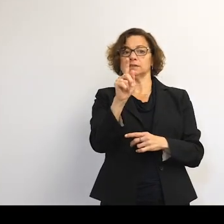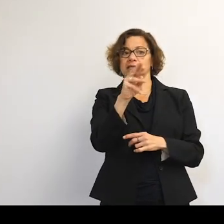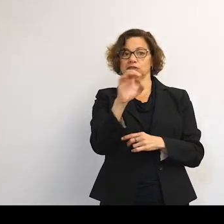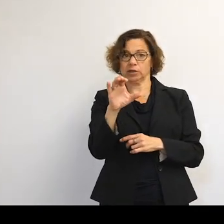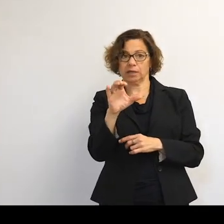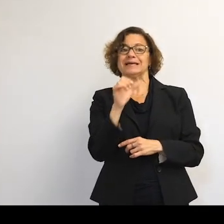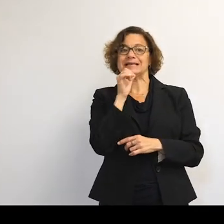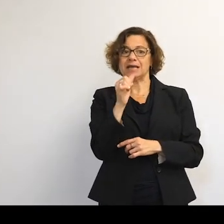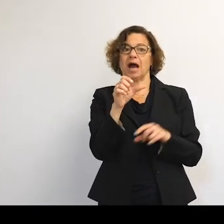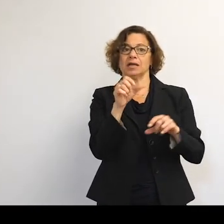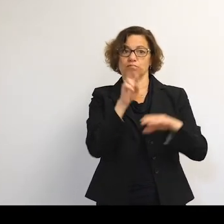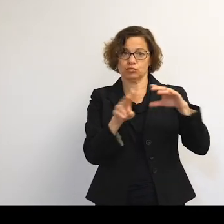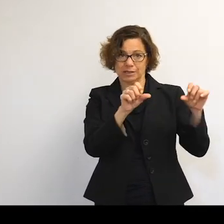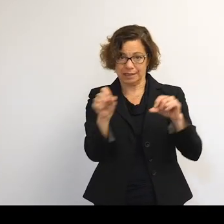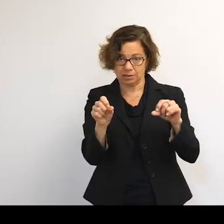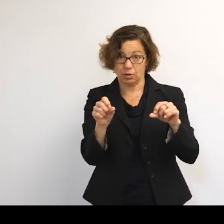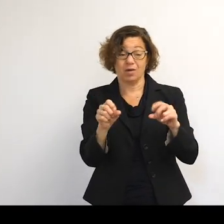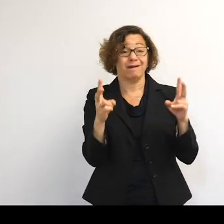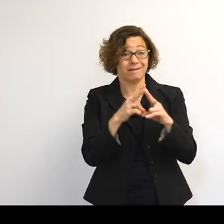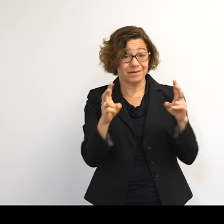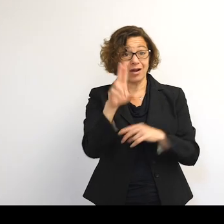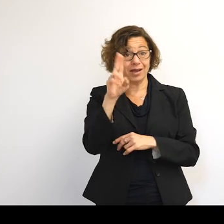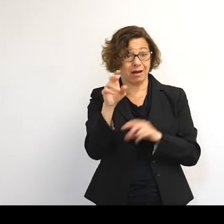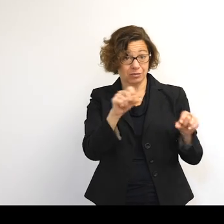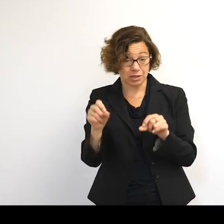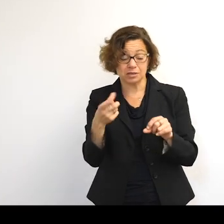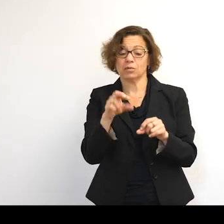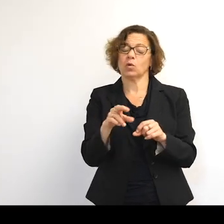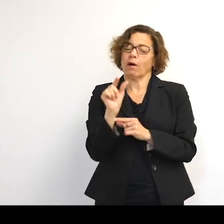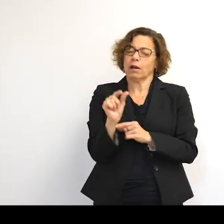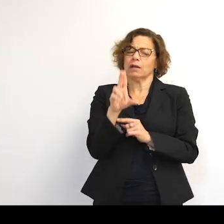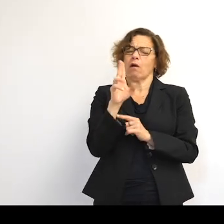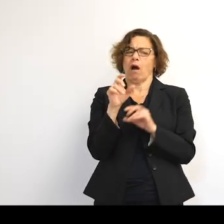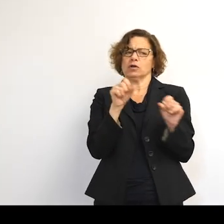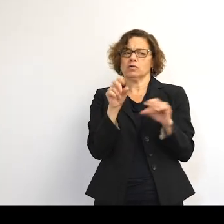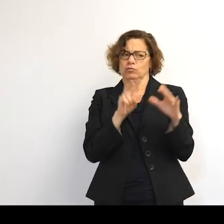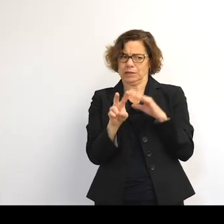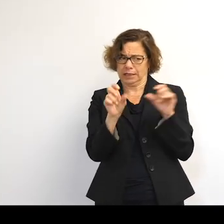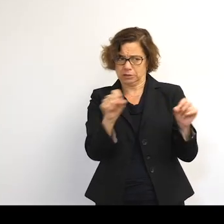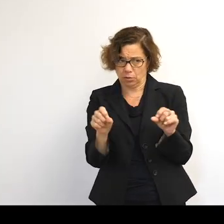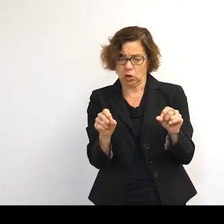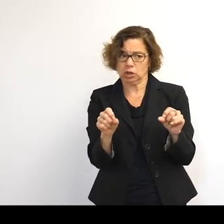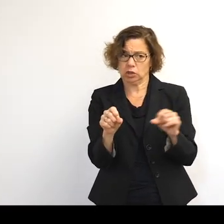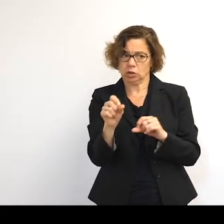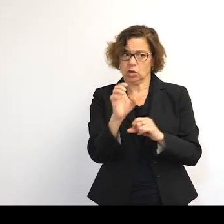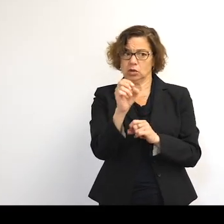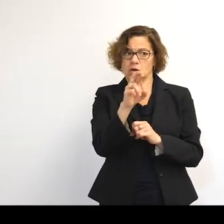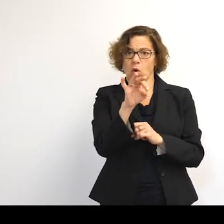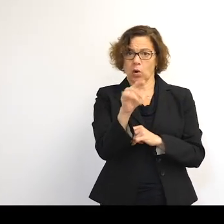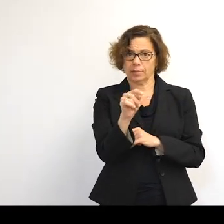And you can get highly eccentric orbits or orbits that are just a little bit eccentric. We like that in the UK. We like eccentricity.